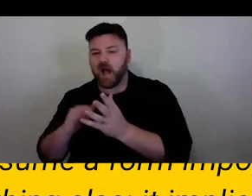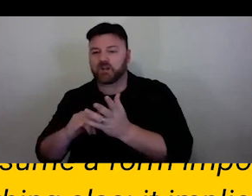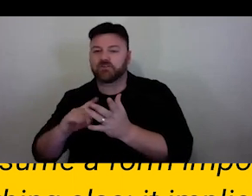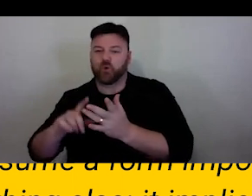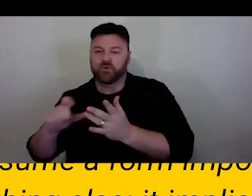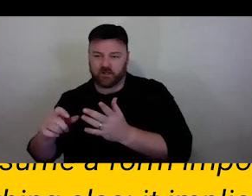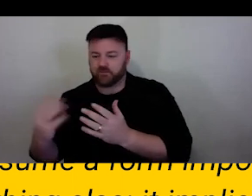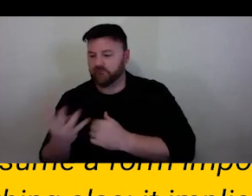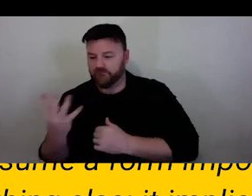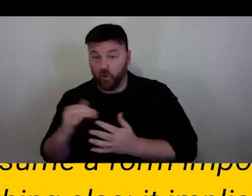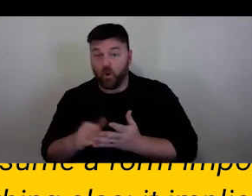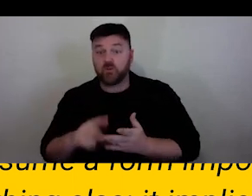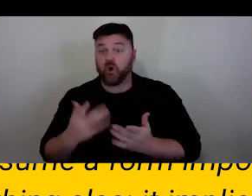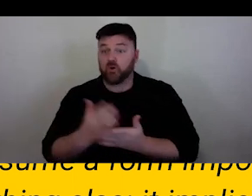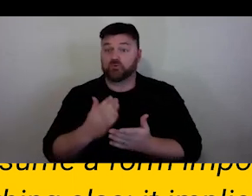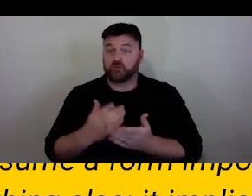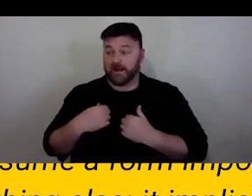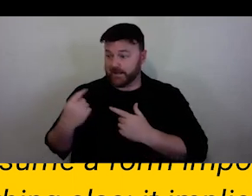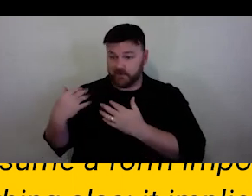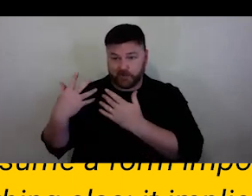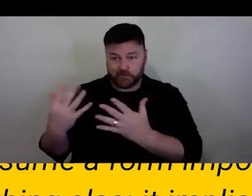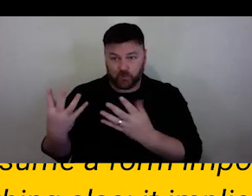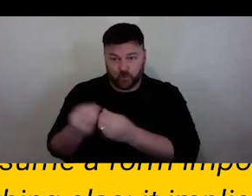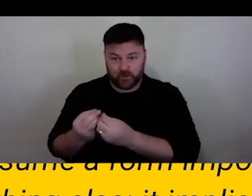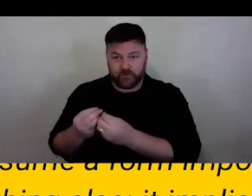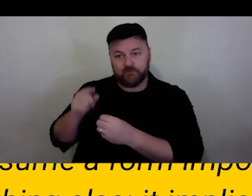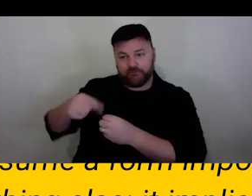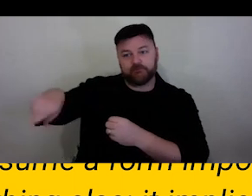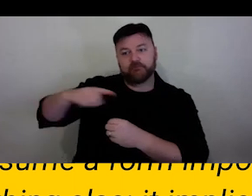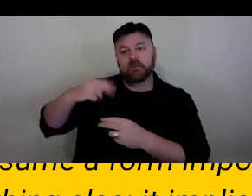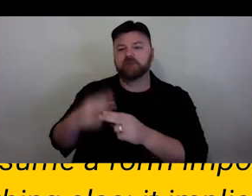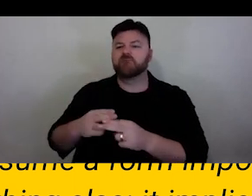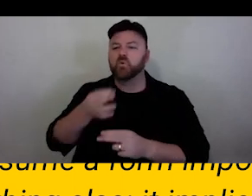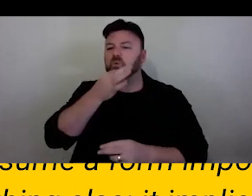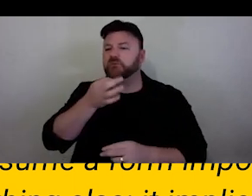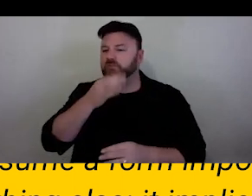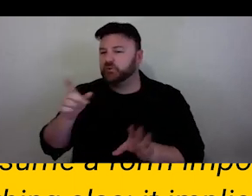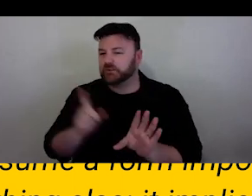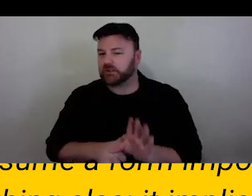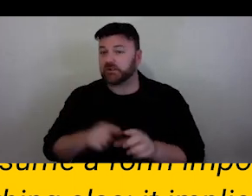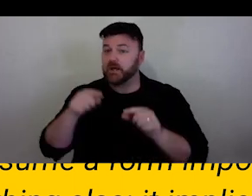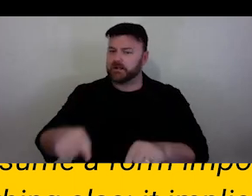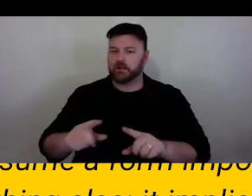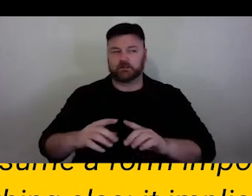She I have been with the company for a couple of years in that role. This was an interesting model in itself.